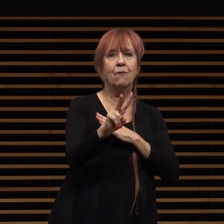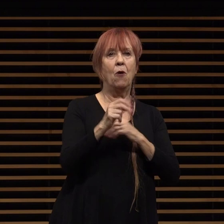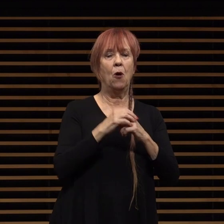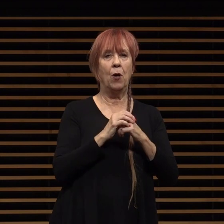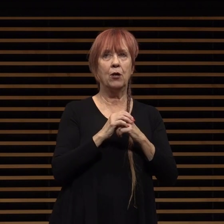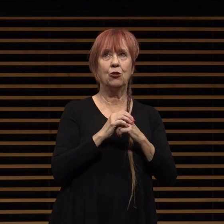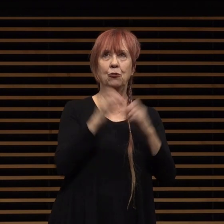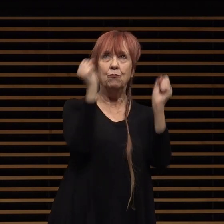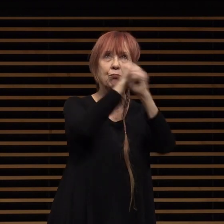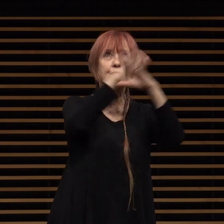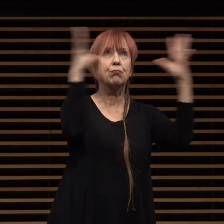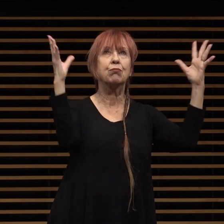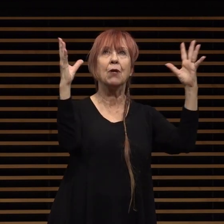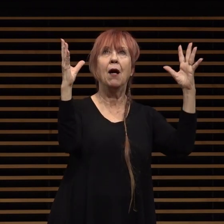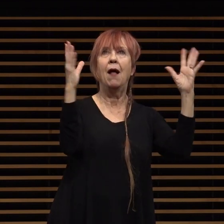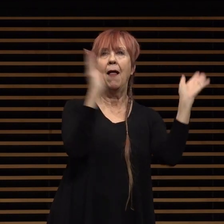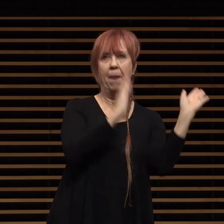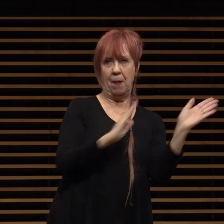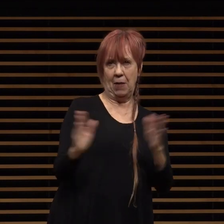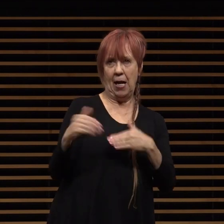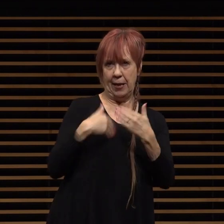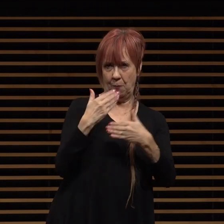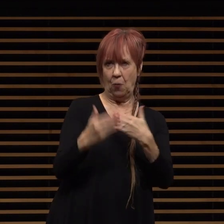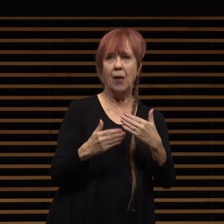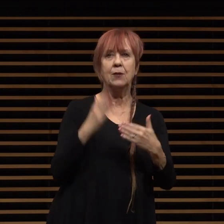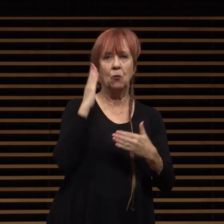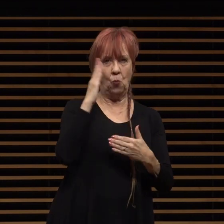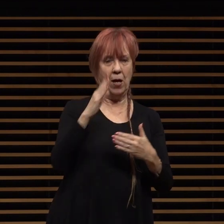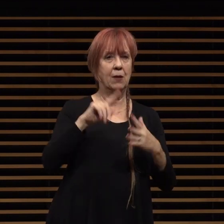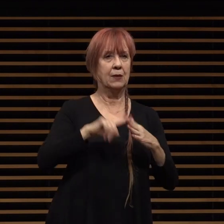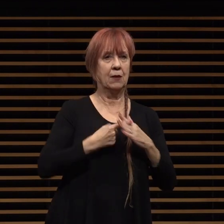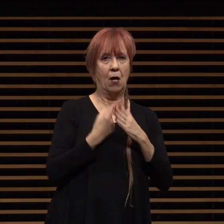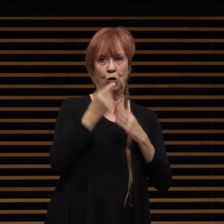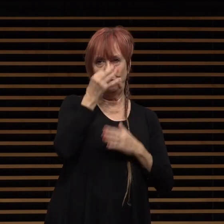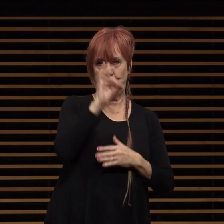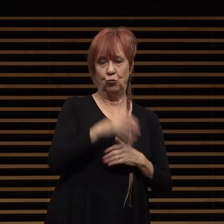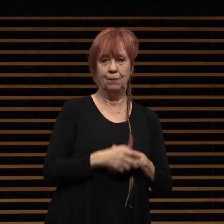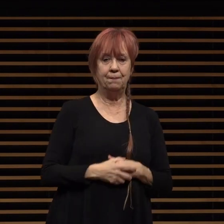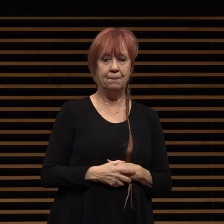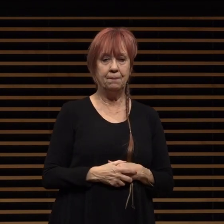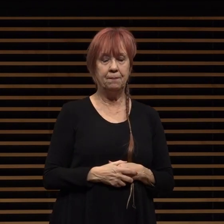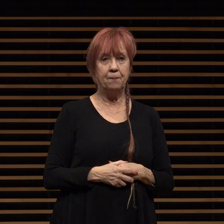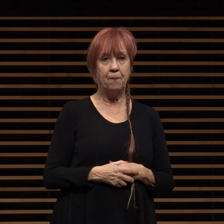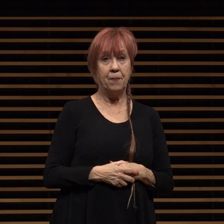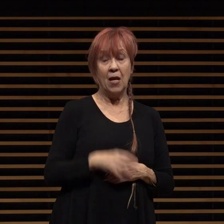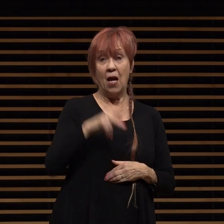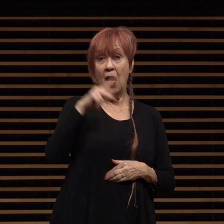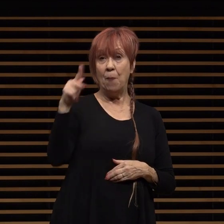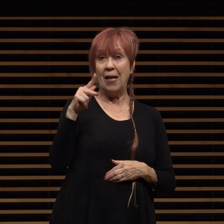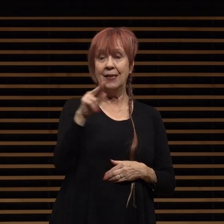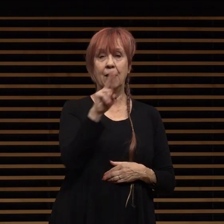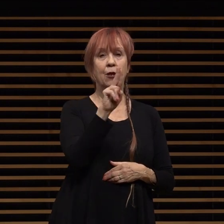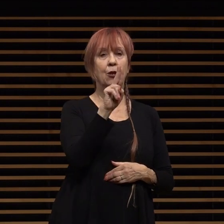visioning and the planning process that will soon be underway